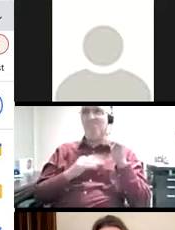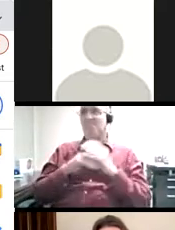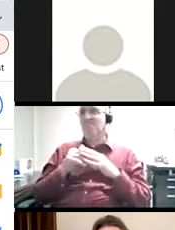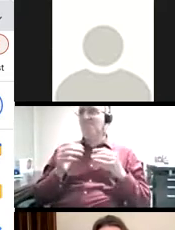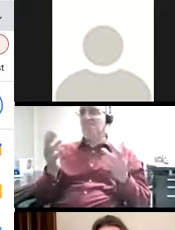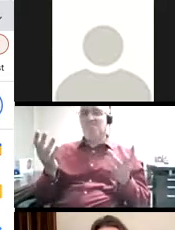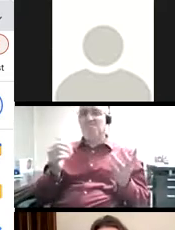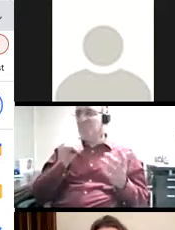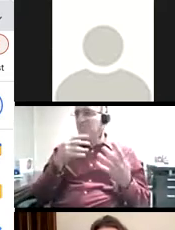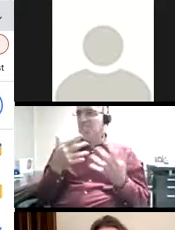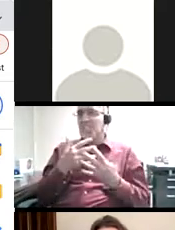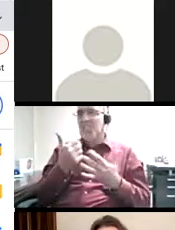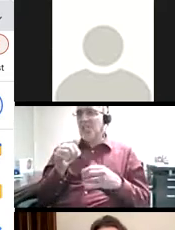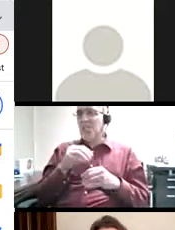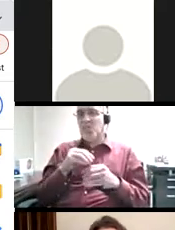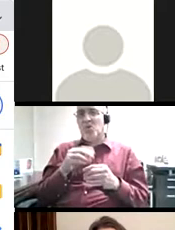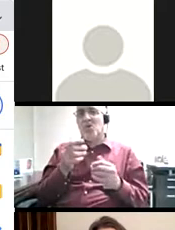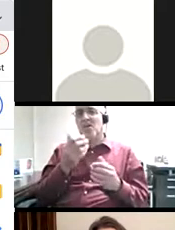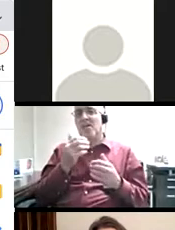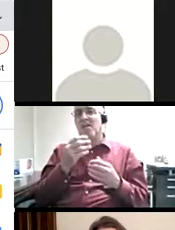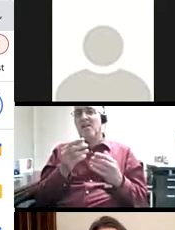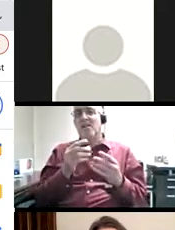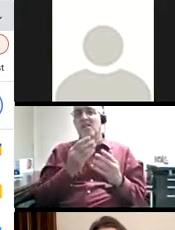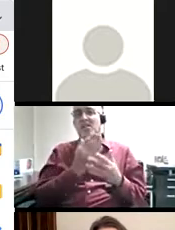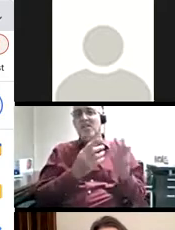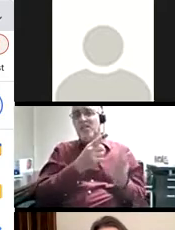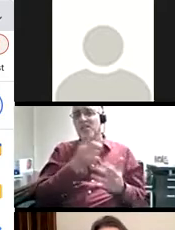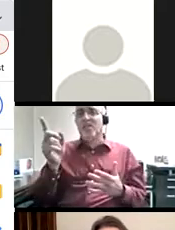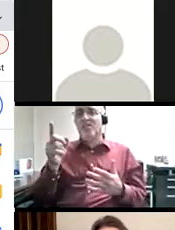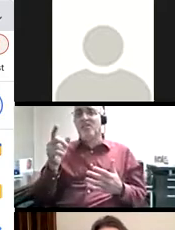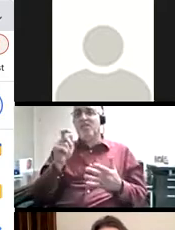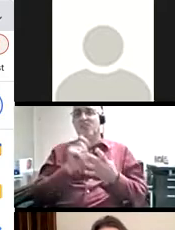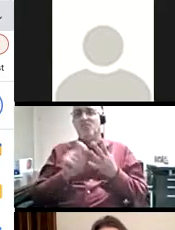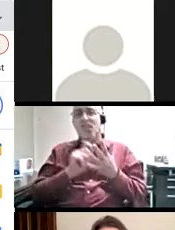much of his writing in class. A few others started sharing their stories of process